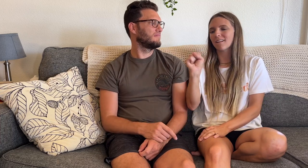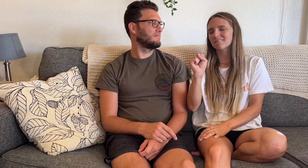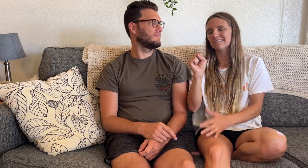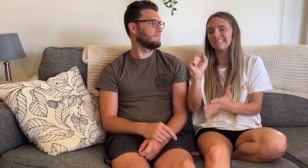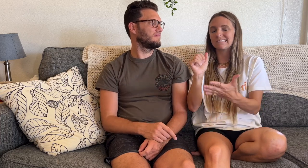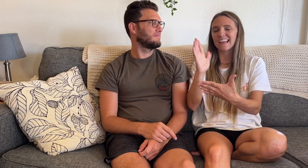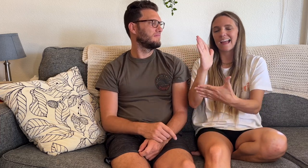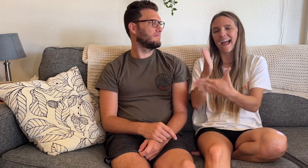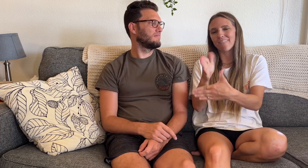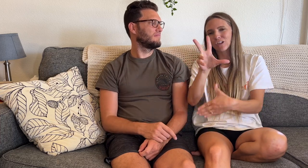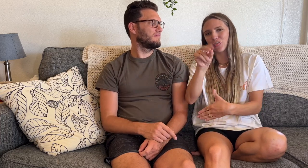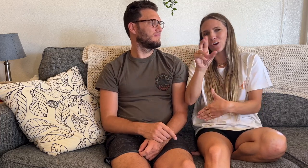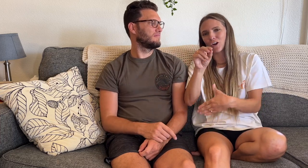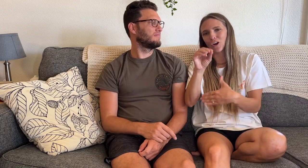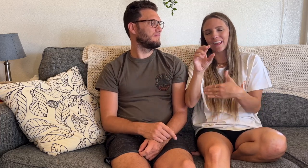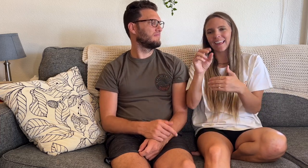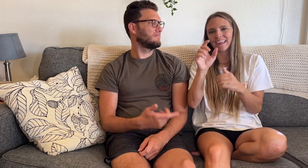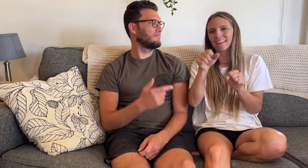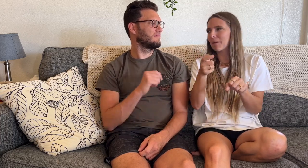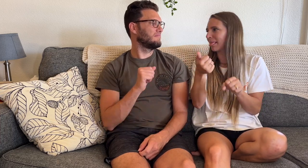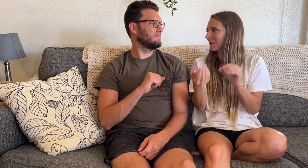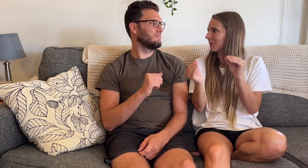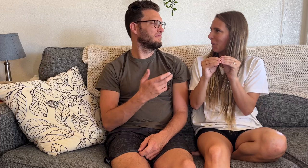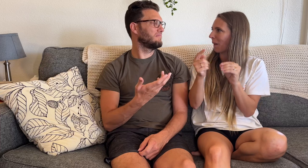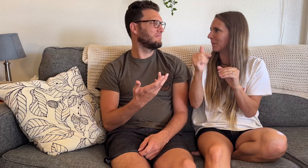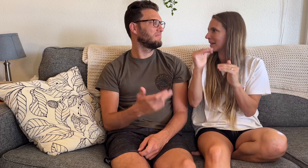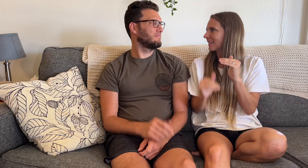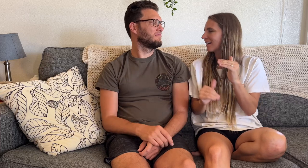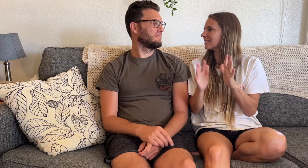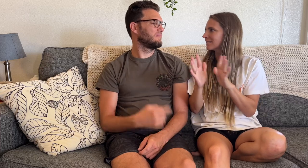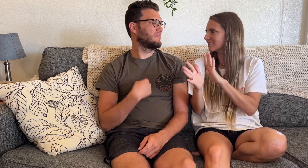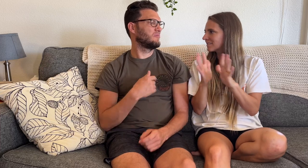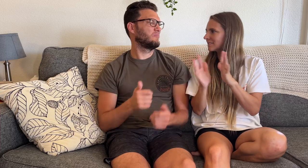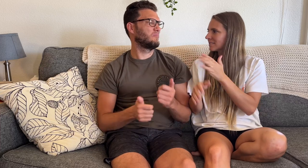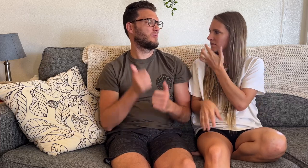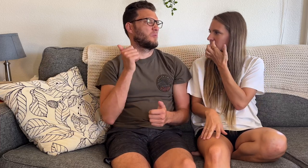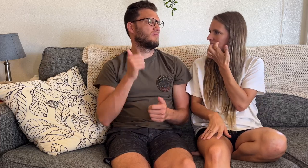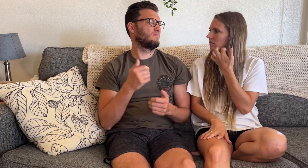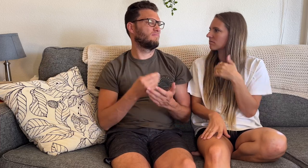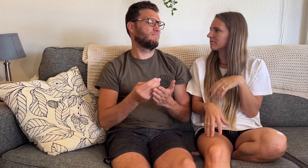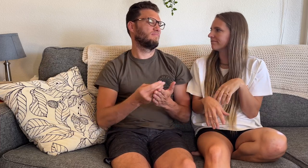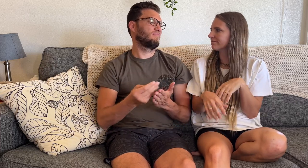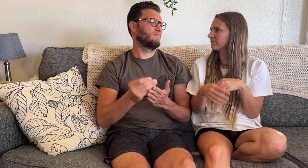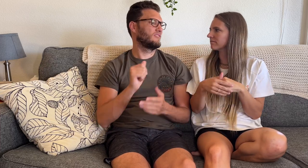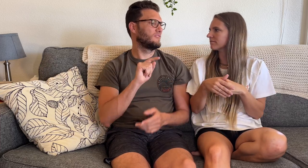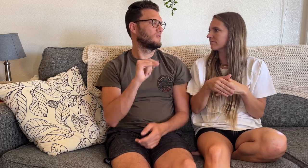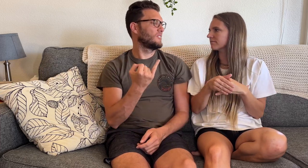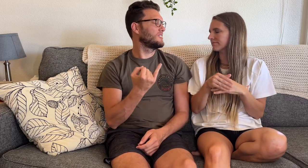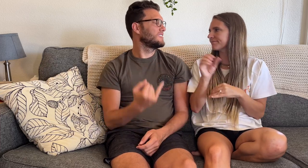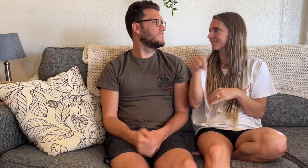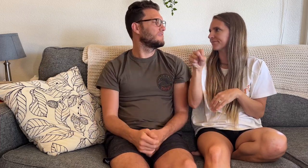For Ralph’s, its average $30. Sometimes its a little more, sometimes a little less. Most of our shopping is done at Trader Joes.